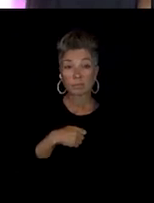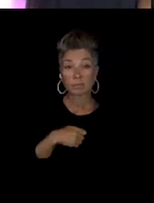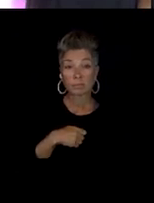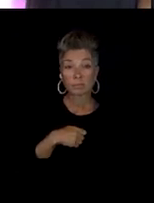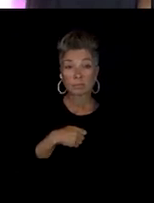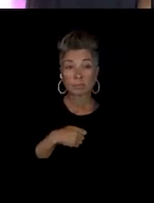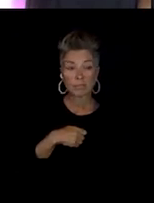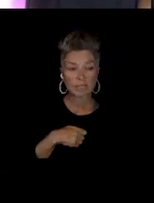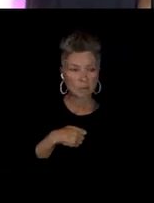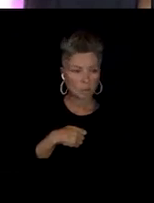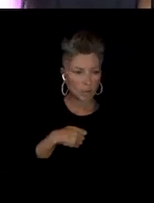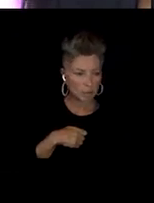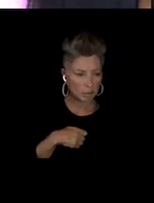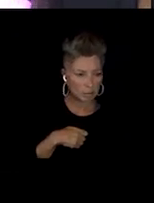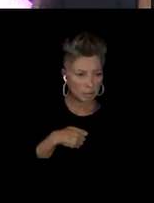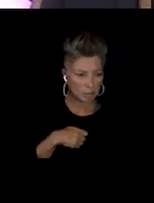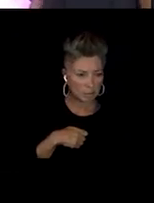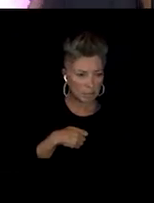Or in Milwaukee specifically?